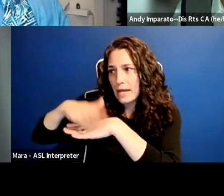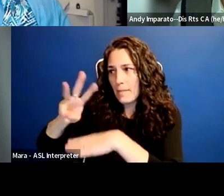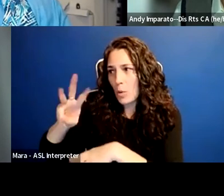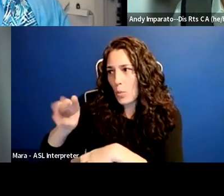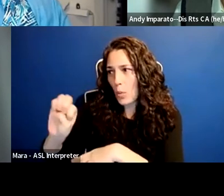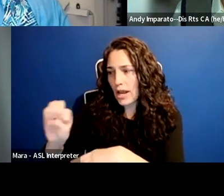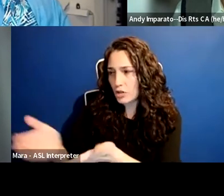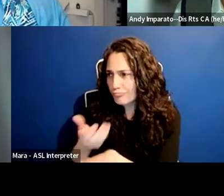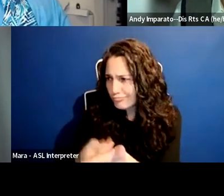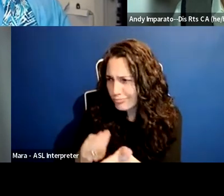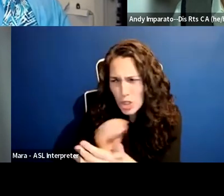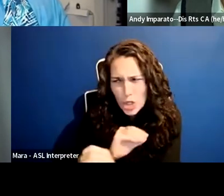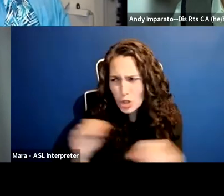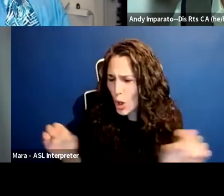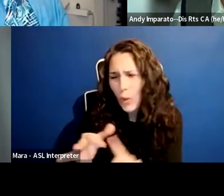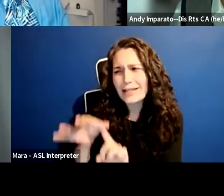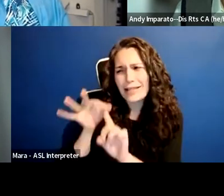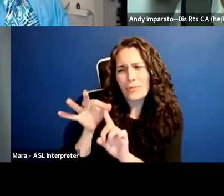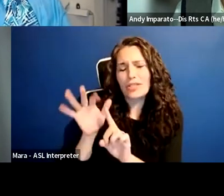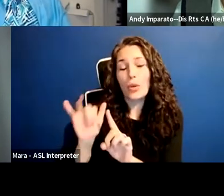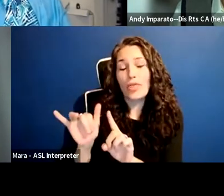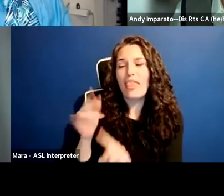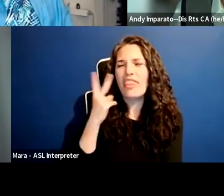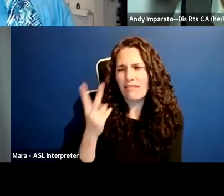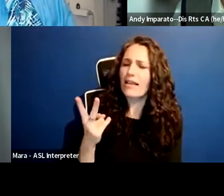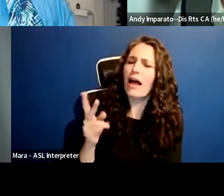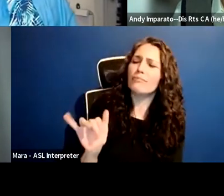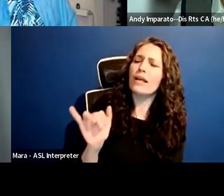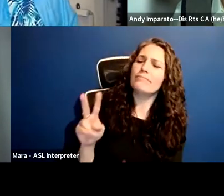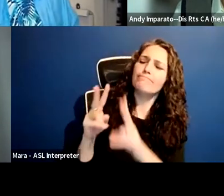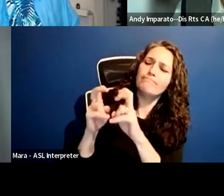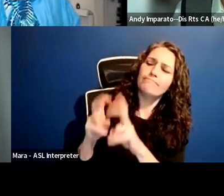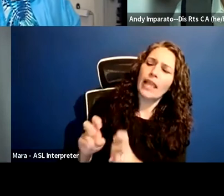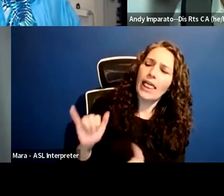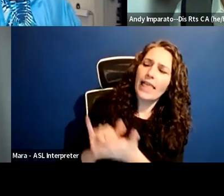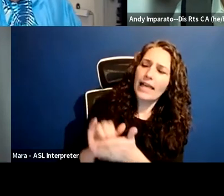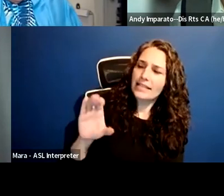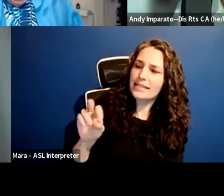So they saw that as a Civil Rights issue from their lens. Of course, we saw it that way.